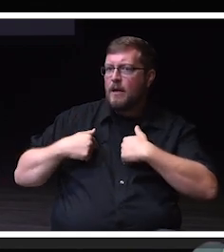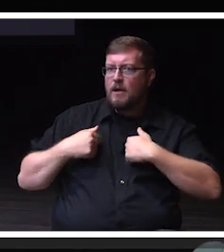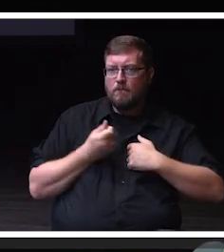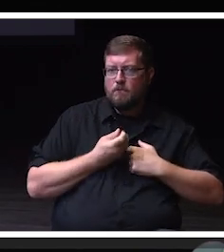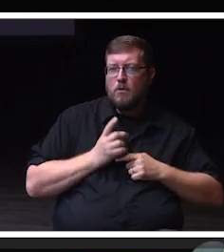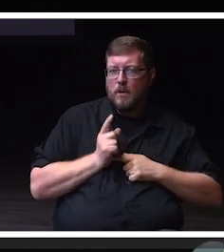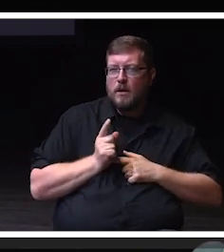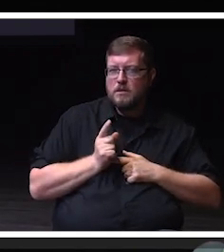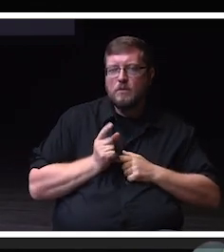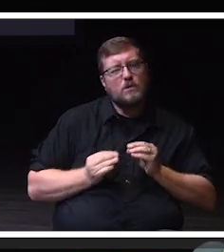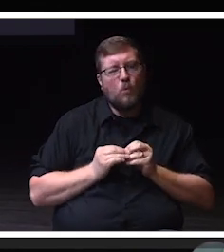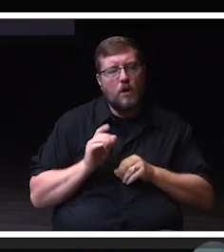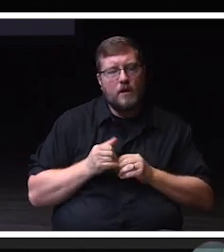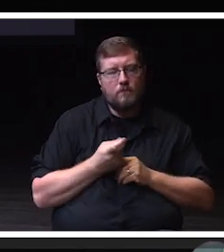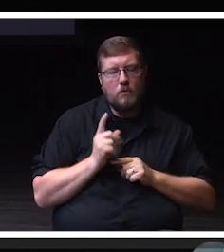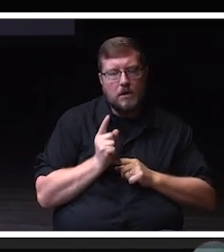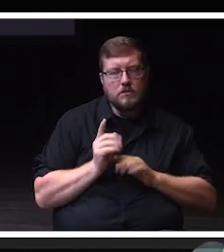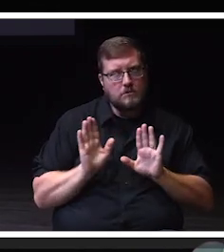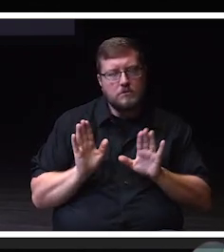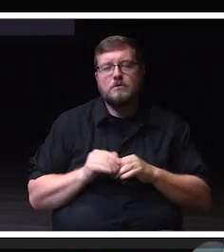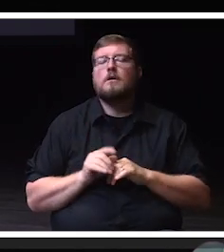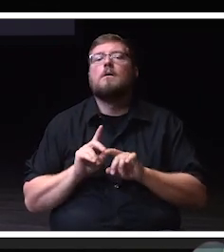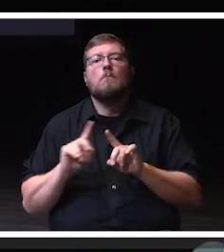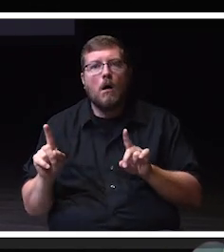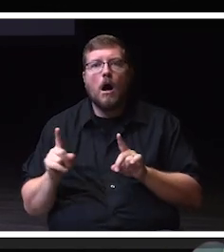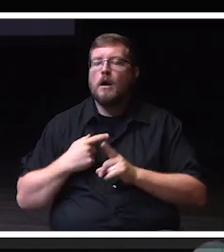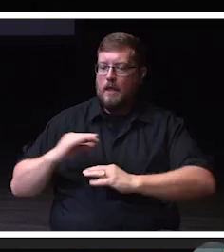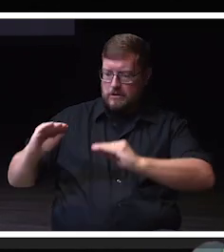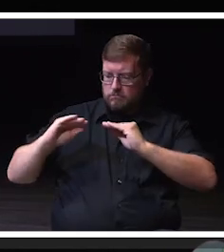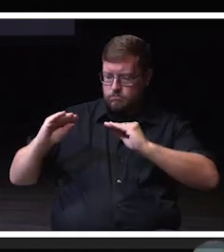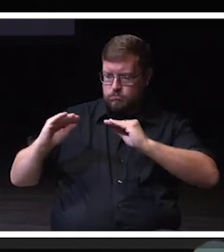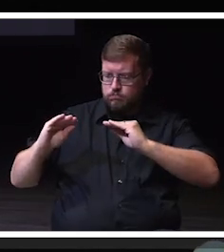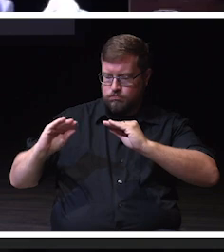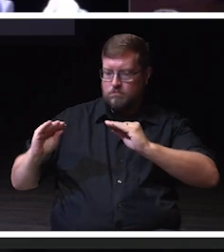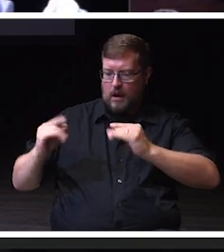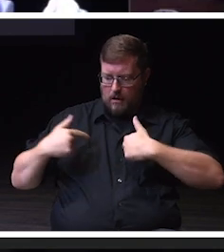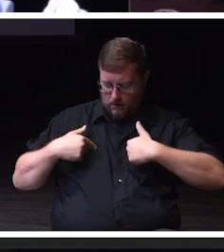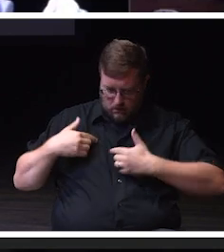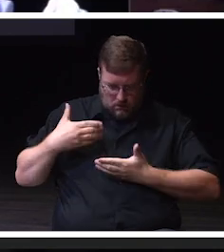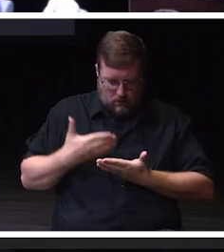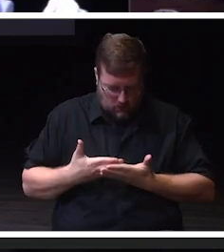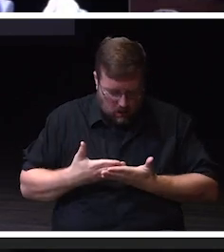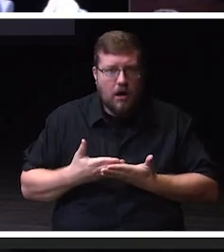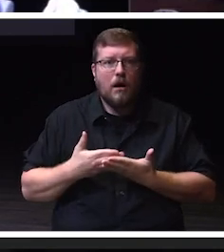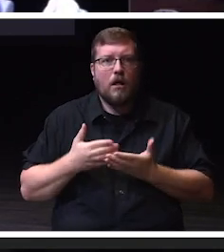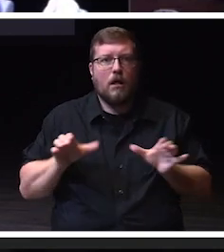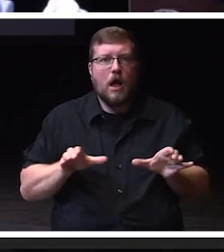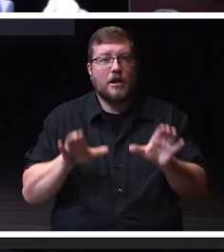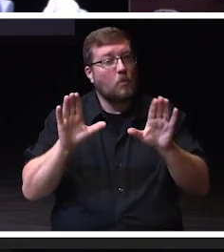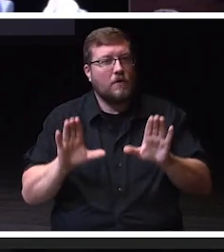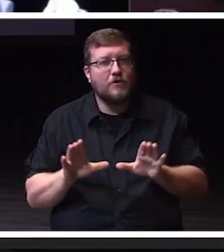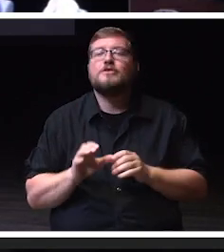of minutes, and, but it came, it was wonderful. So thank you for your faculty and staff